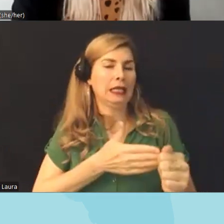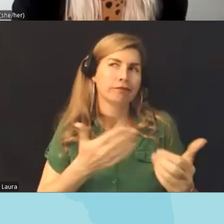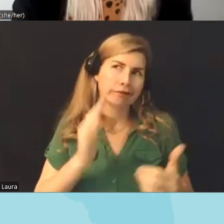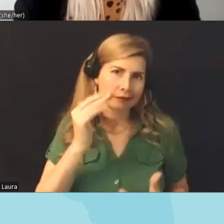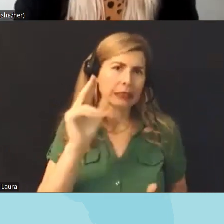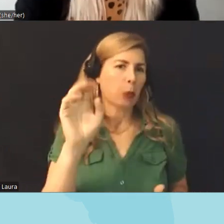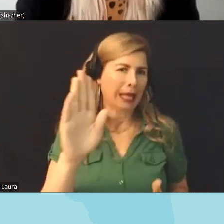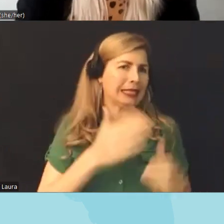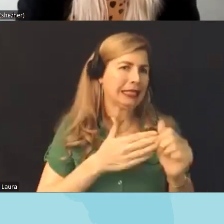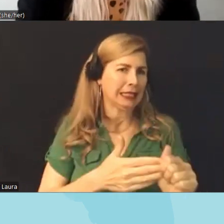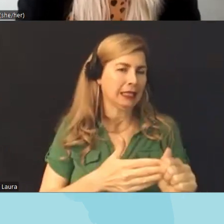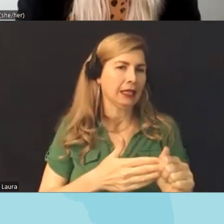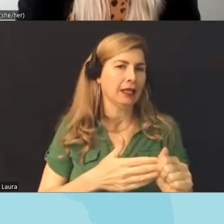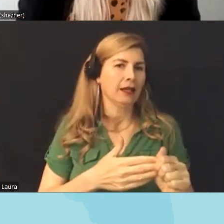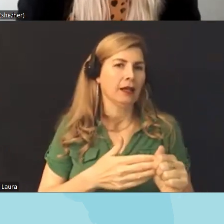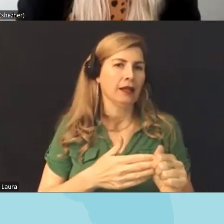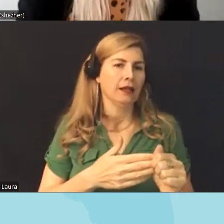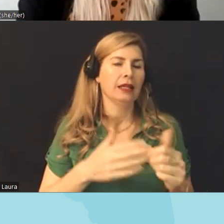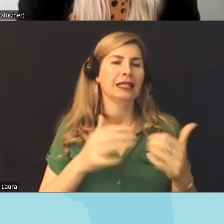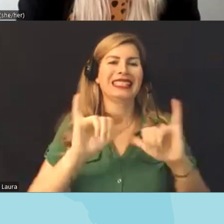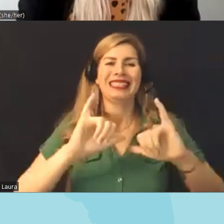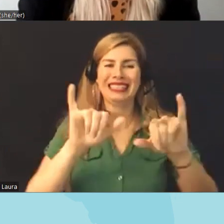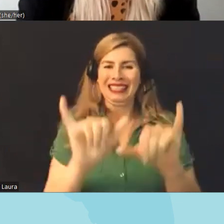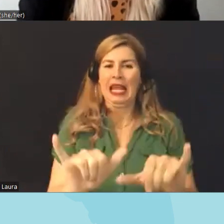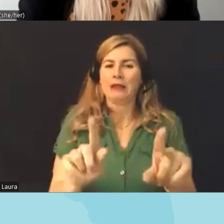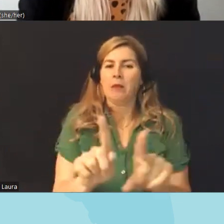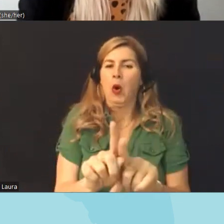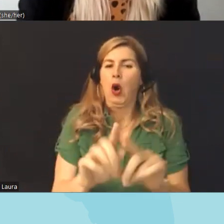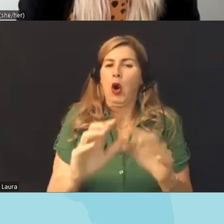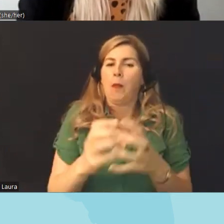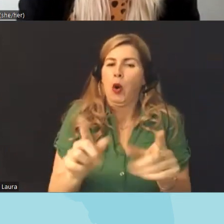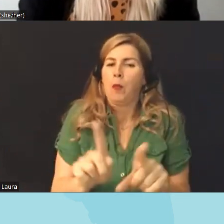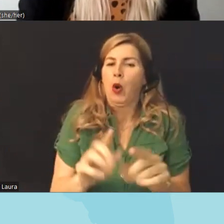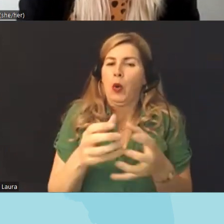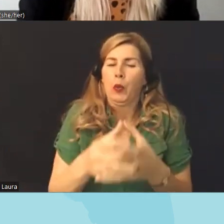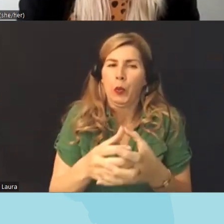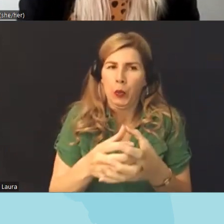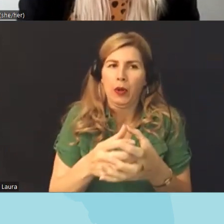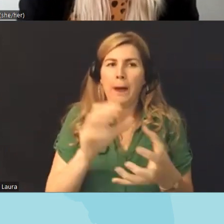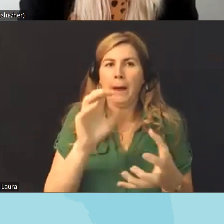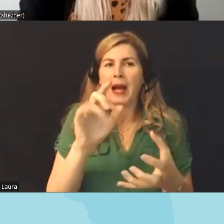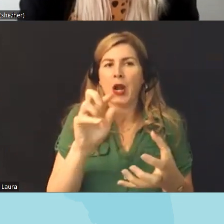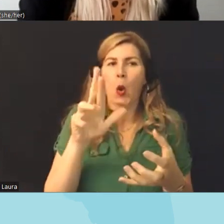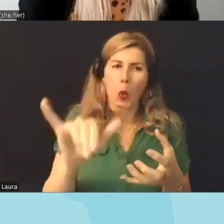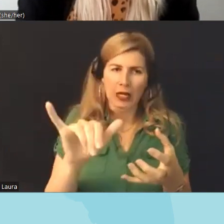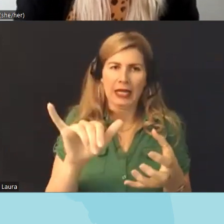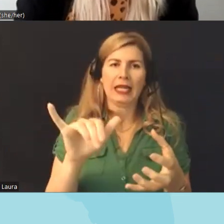this is be true everywhere but the same small but very vocal um minority but we know that the